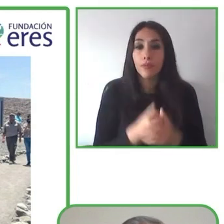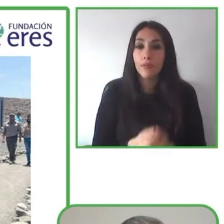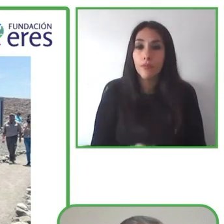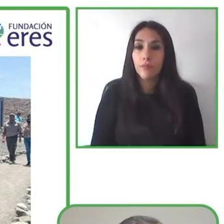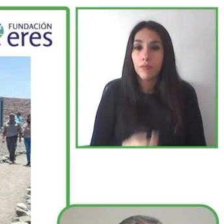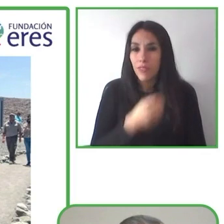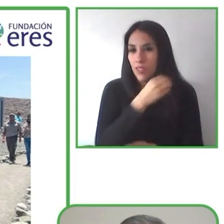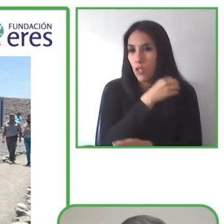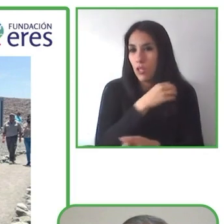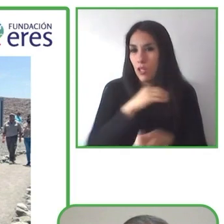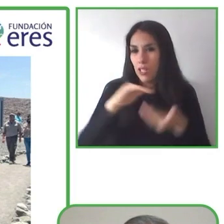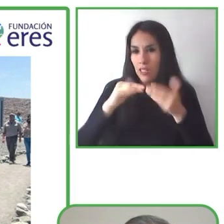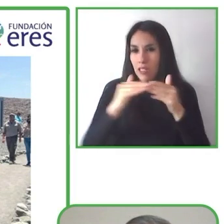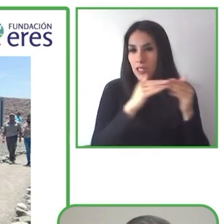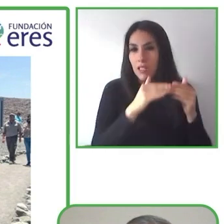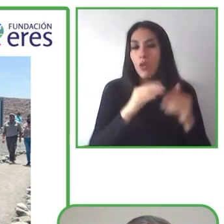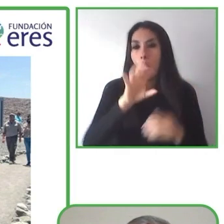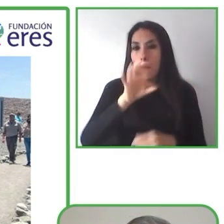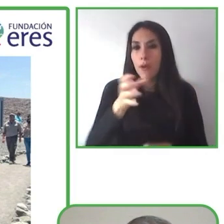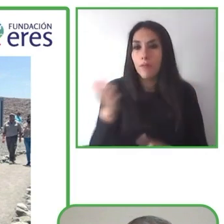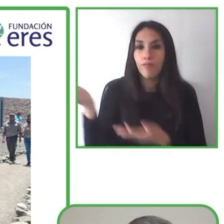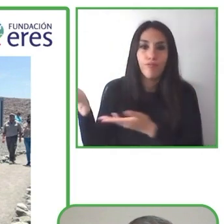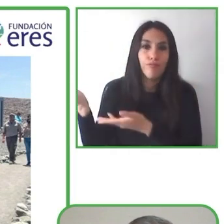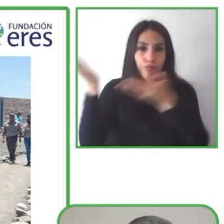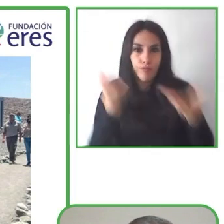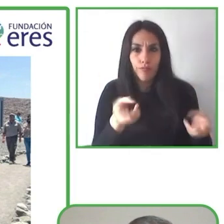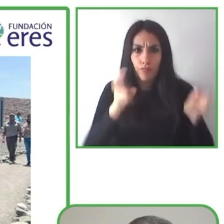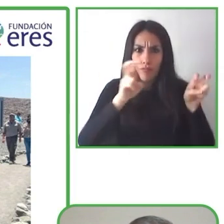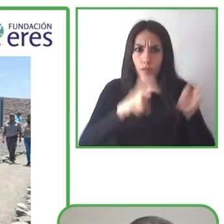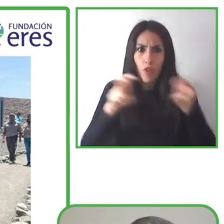and be able to provide this tourism experience to anyone who hasn't.